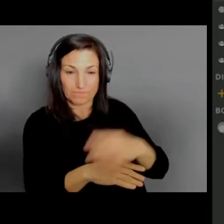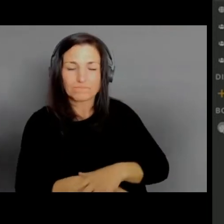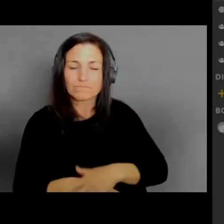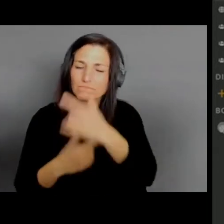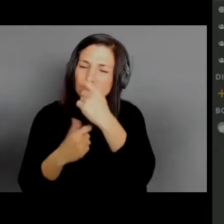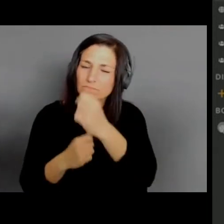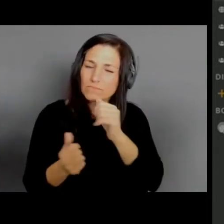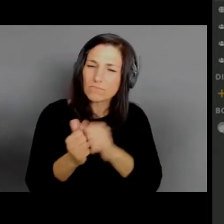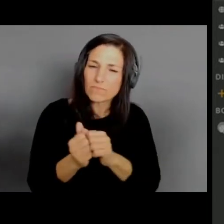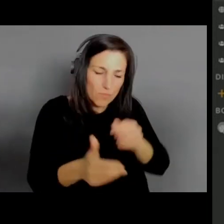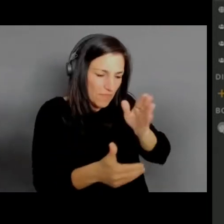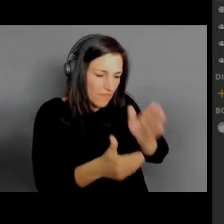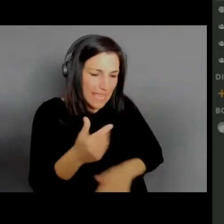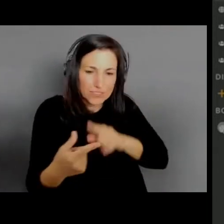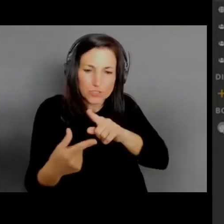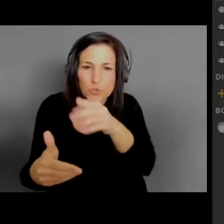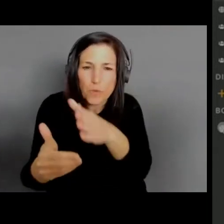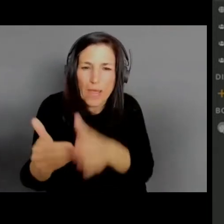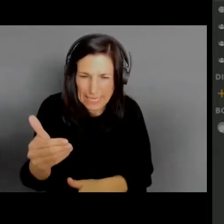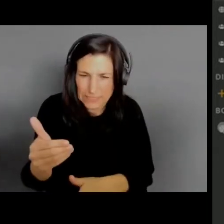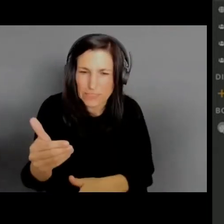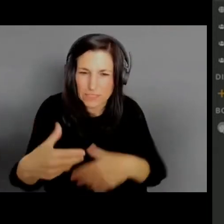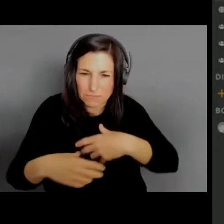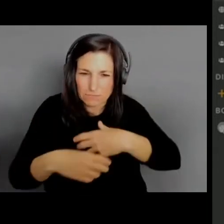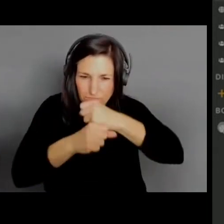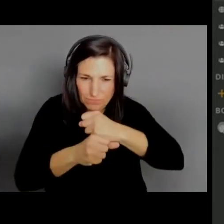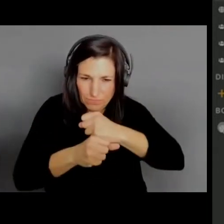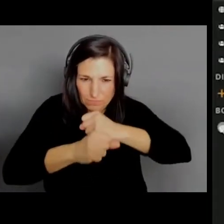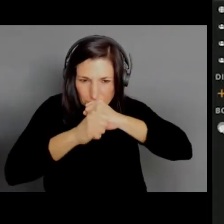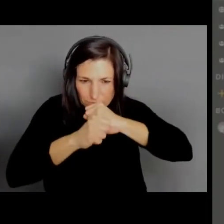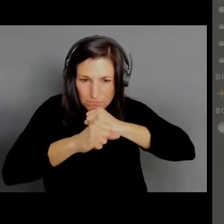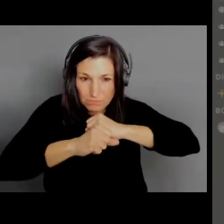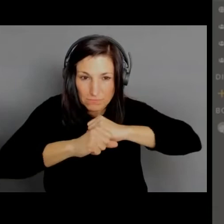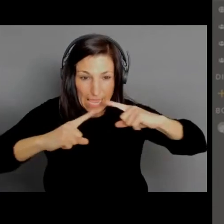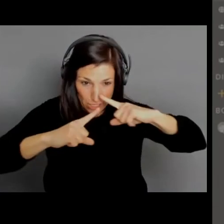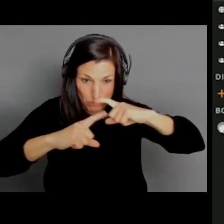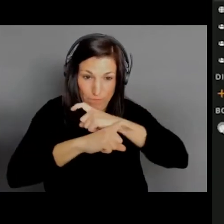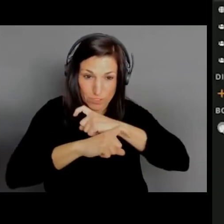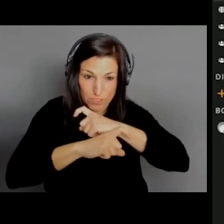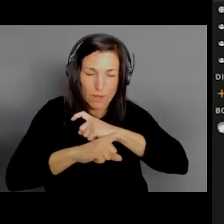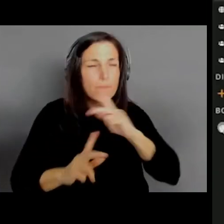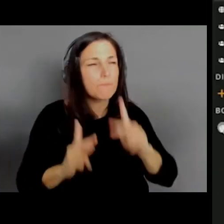strictly in terms of privacy, but you can see in this demo, we're sharing our location,